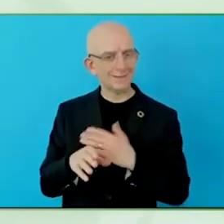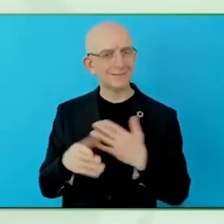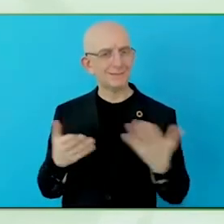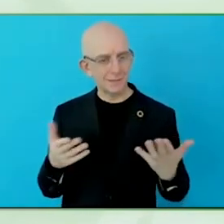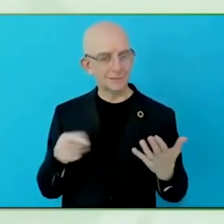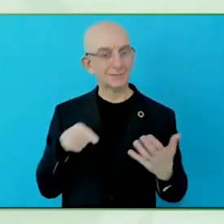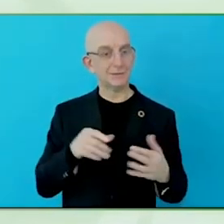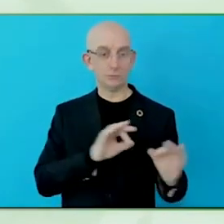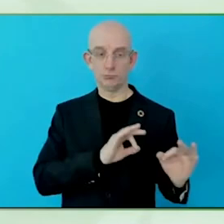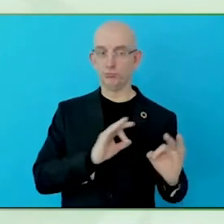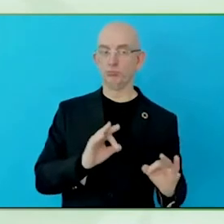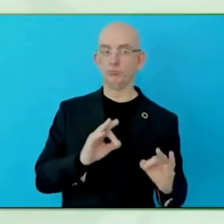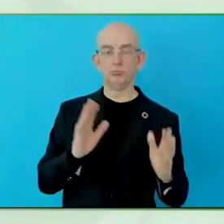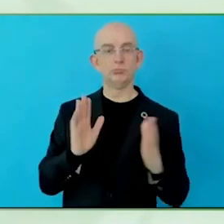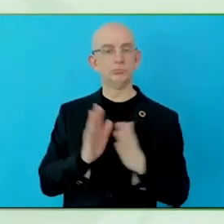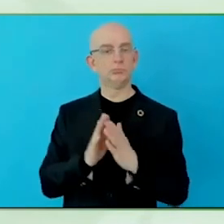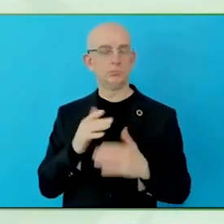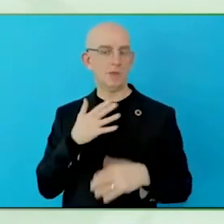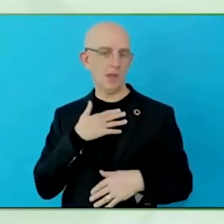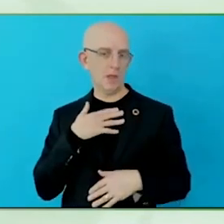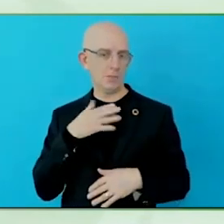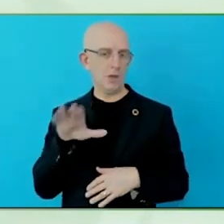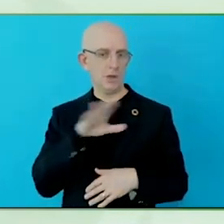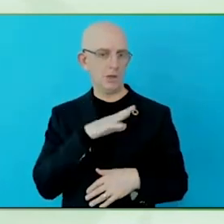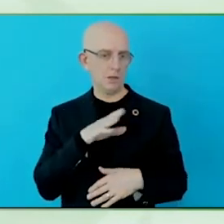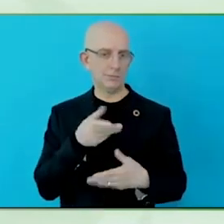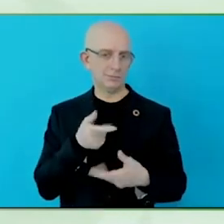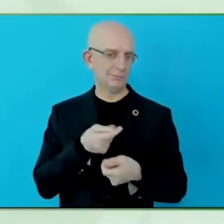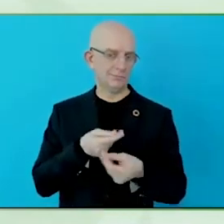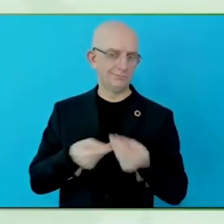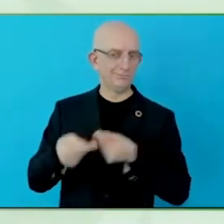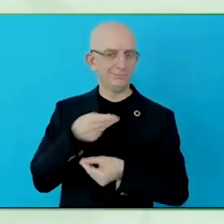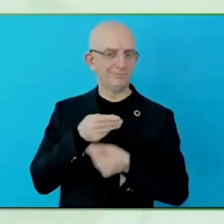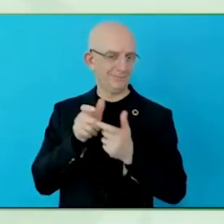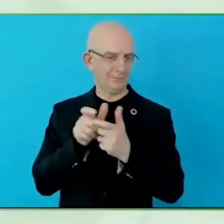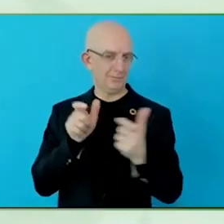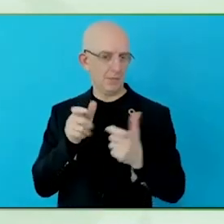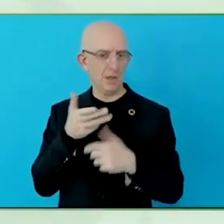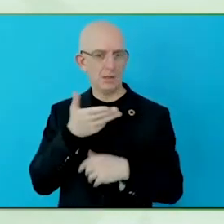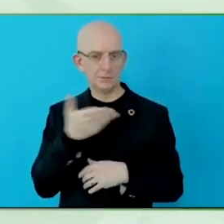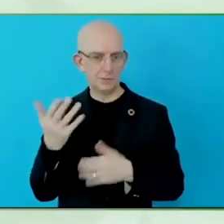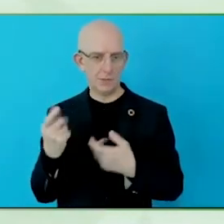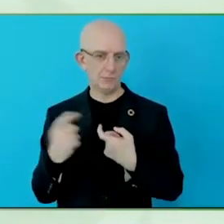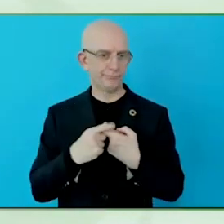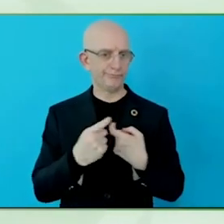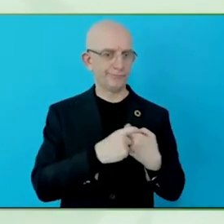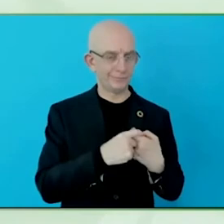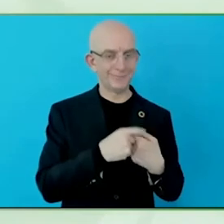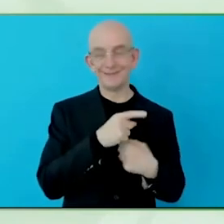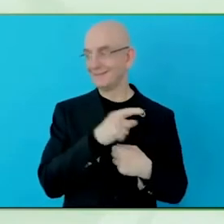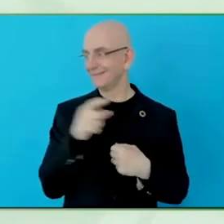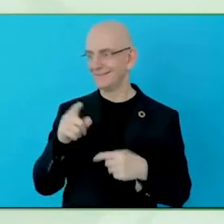do to help to impact on accessibility, and how we can do that across an organisation so that our customers and our employees